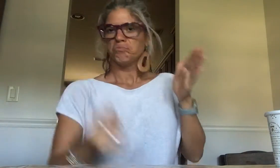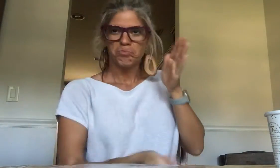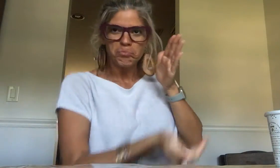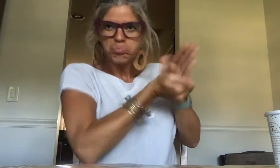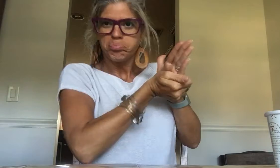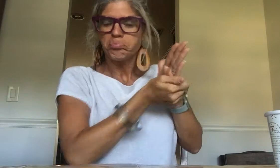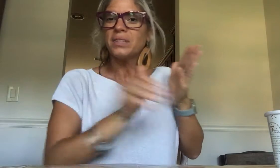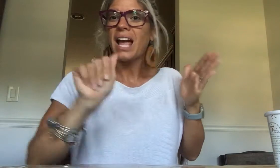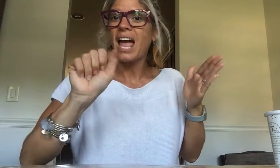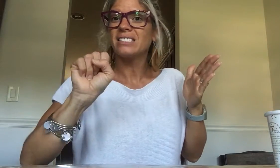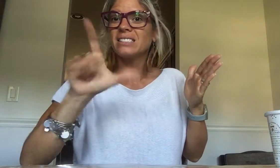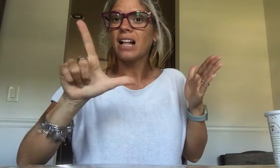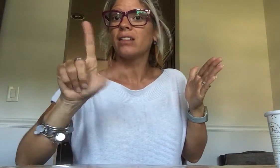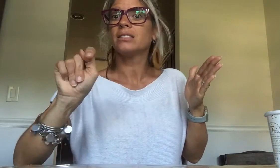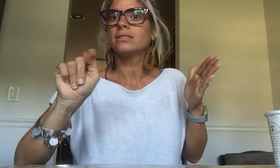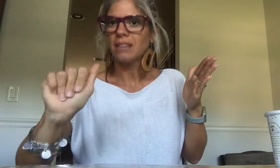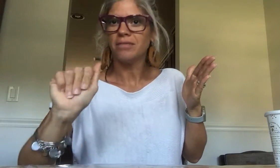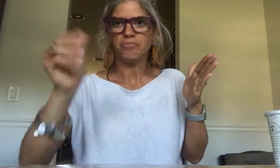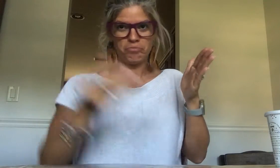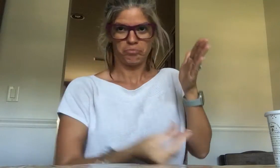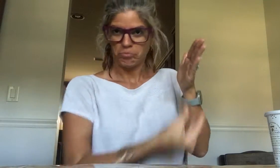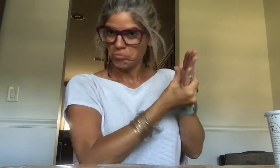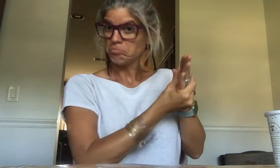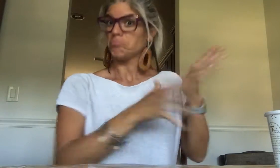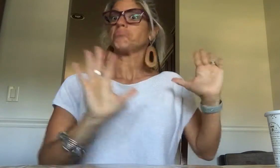and then finally an ASL T.A.